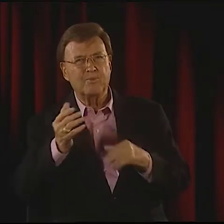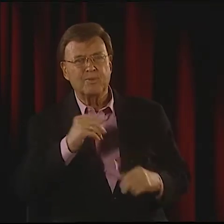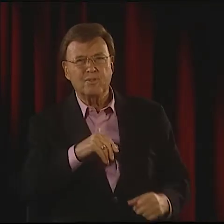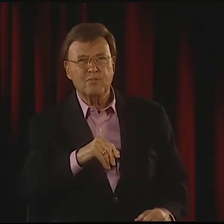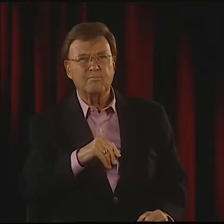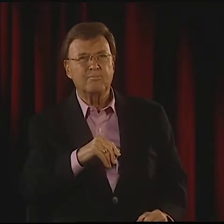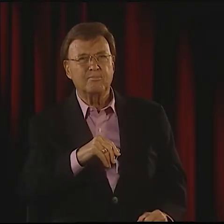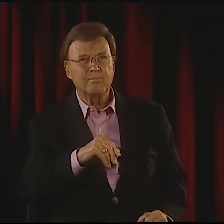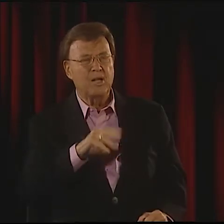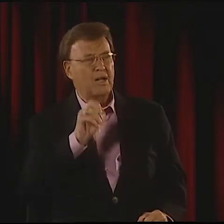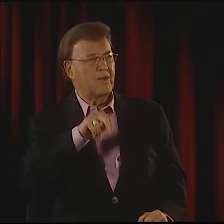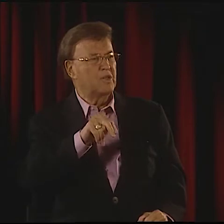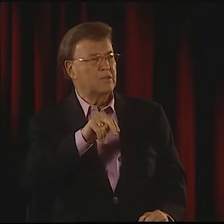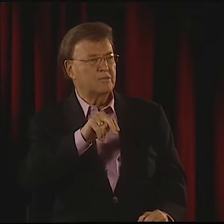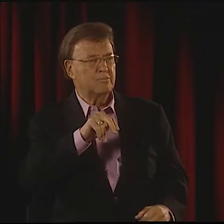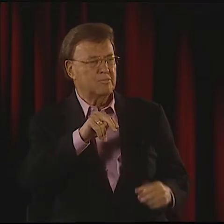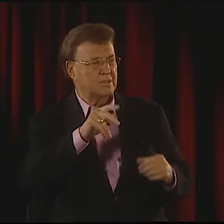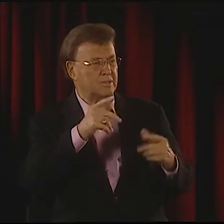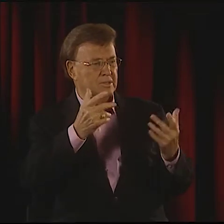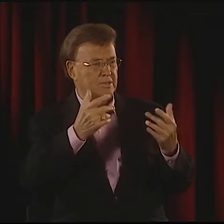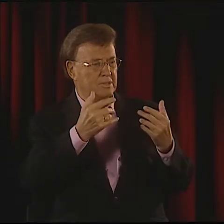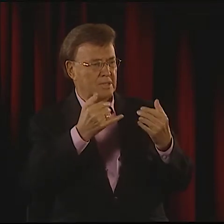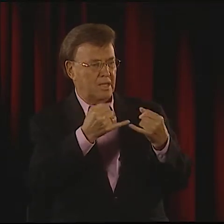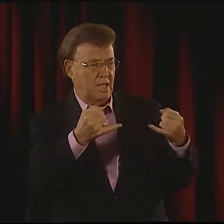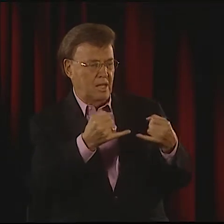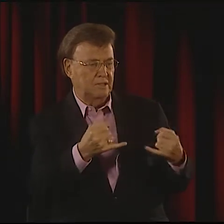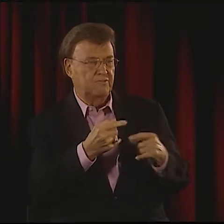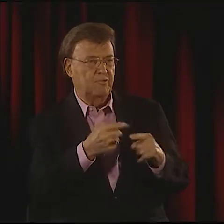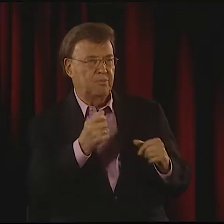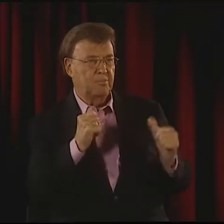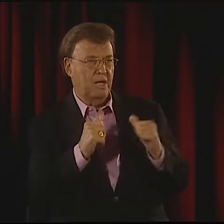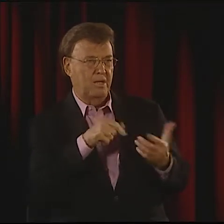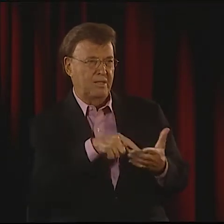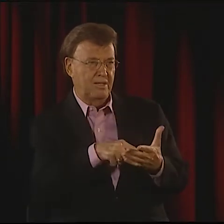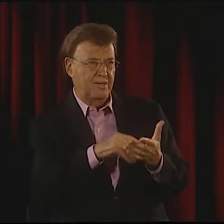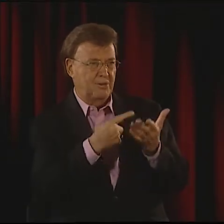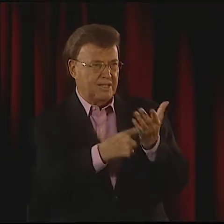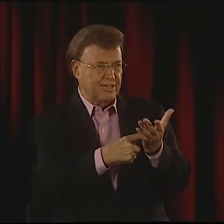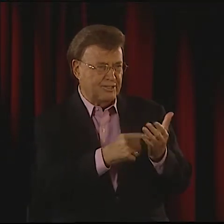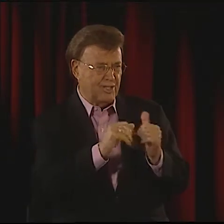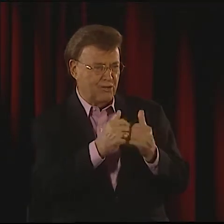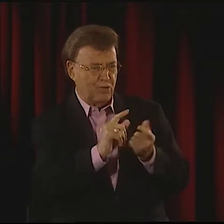WE SHARED A LOT OF THINGS WITH EACH OTHER-- A LOT OF IDEAS, POETRY, IDEAS FOR THAT,